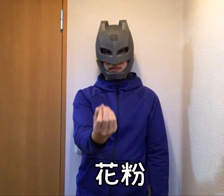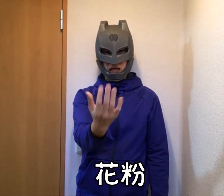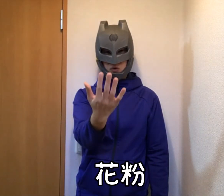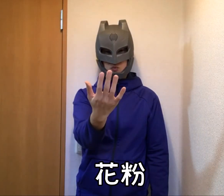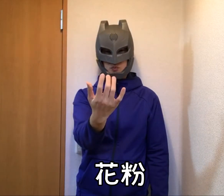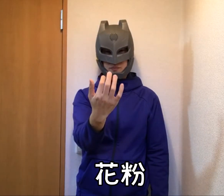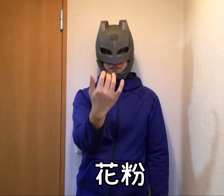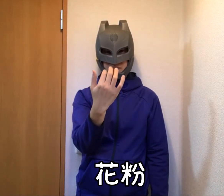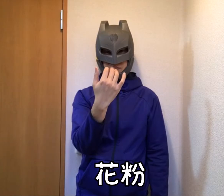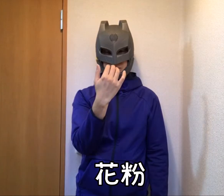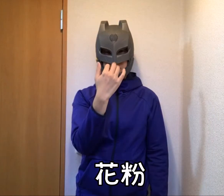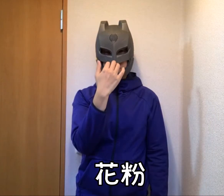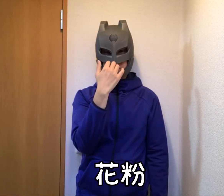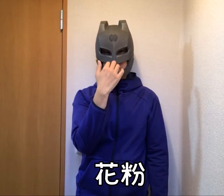Pollen